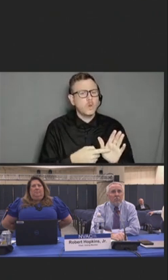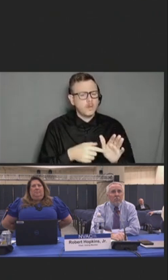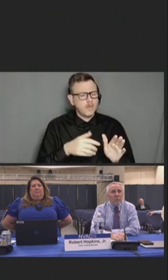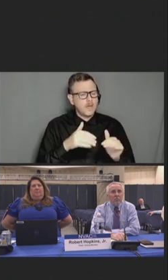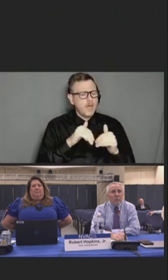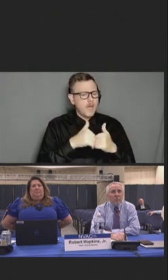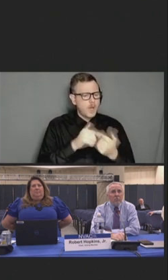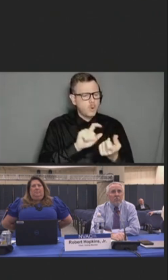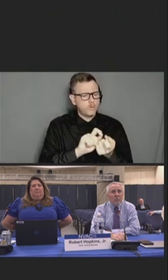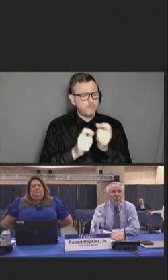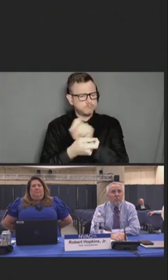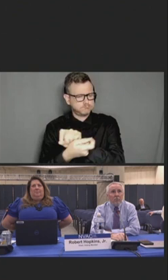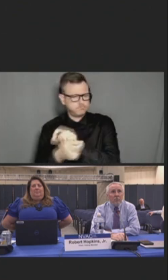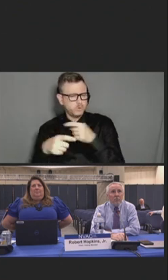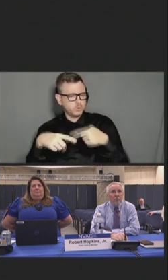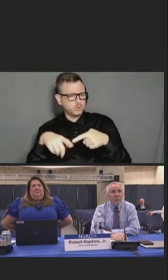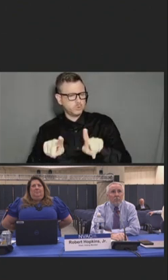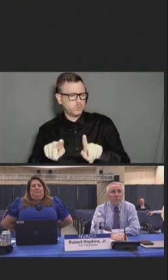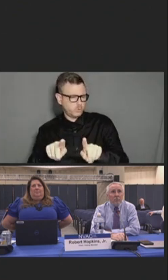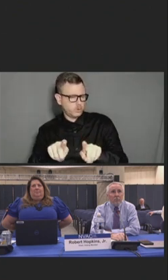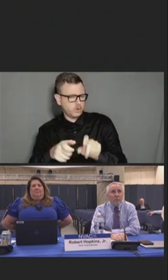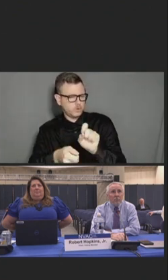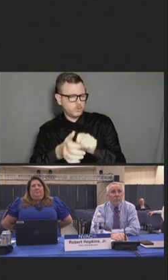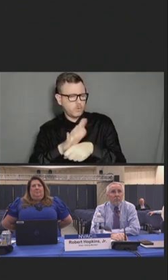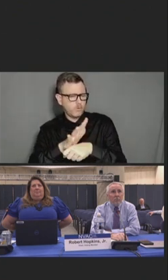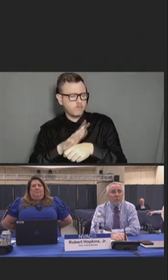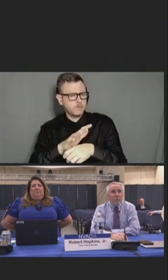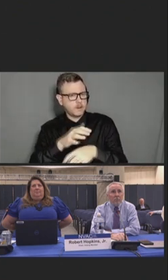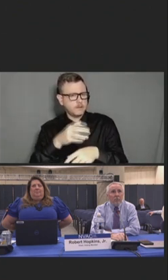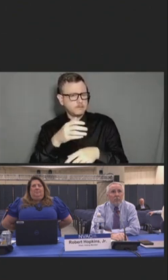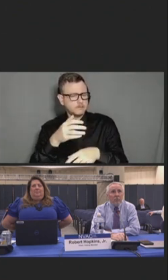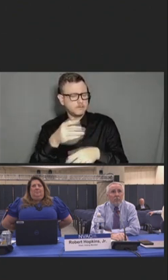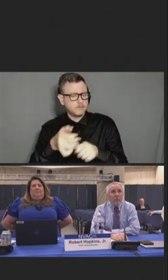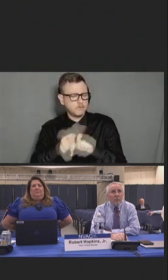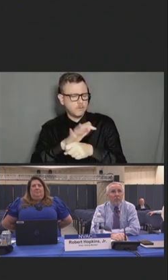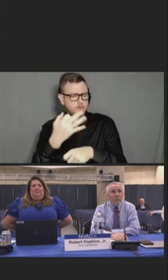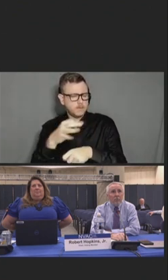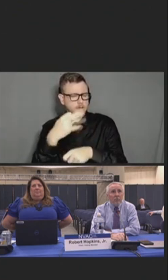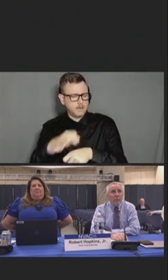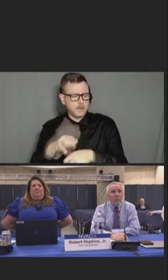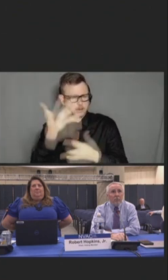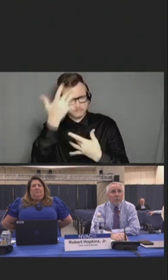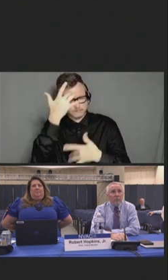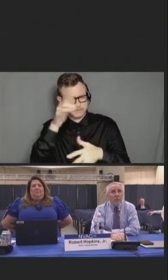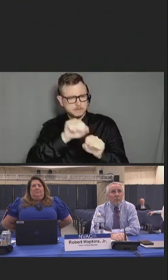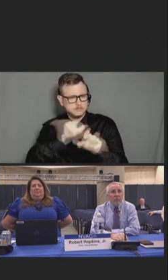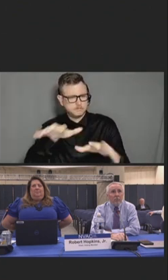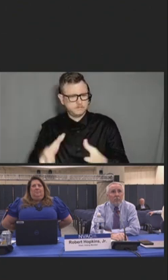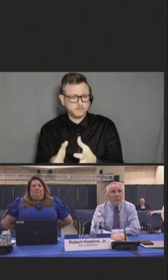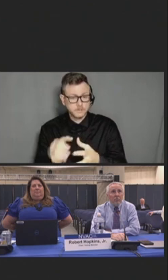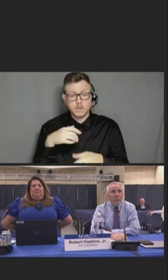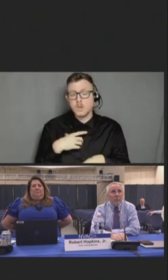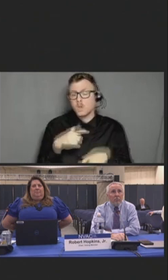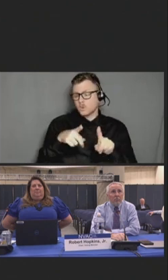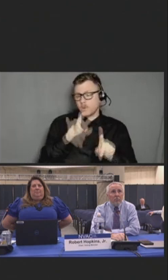Next slide, please. As a result of COVID-19 stigma, healthcare workers have been subjected to acts that threaten